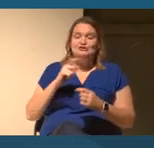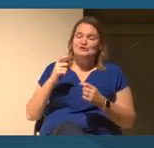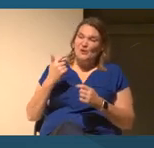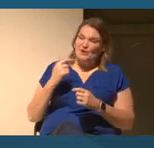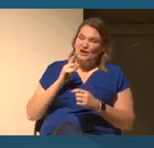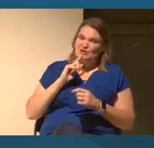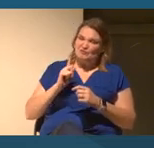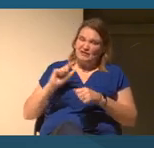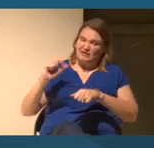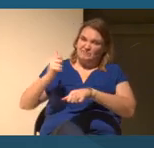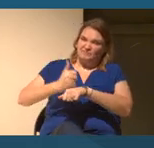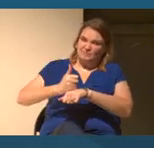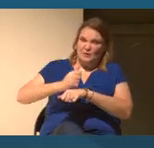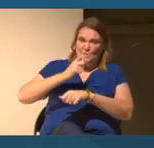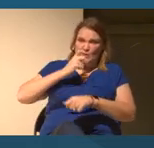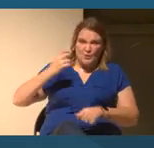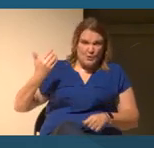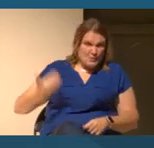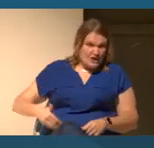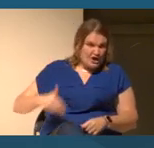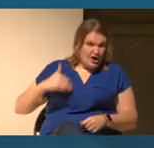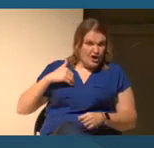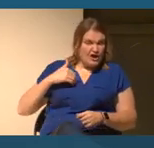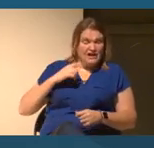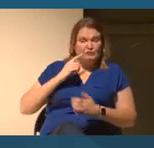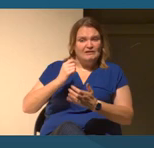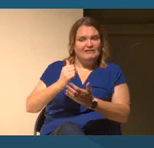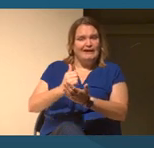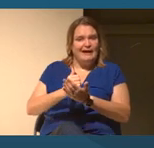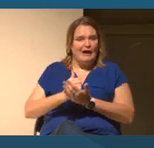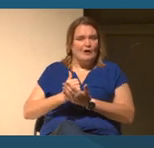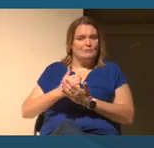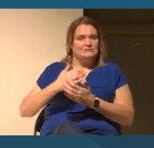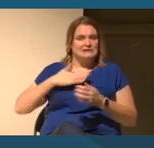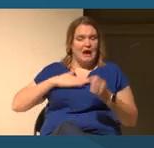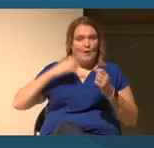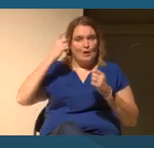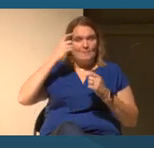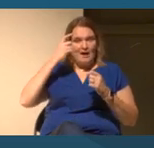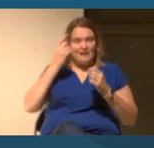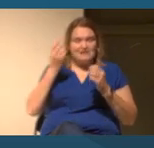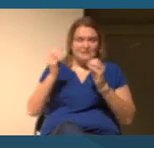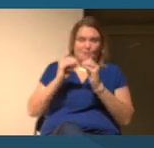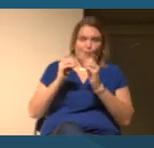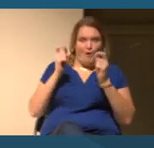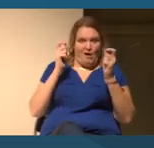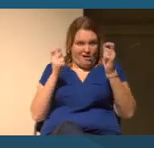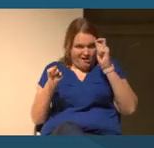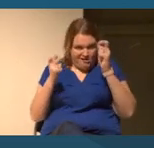And also again, helps our minds be a little more malleable to the idea that no one source